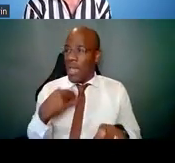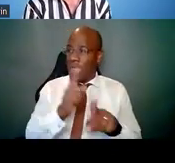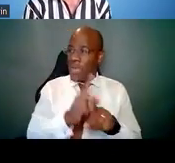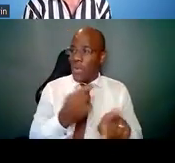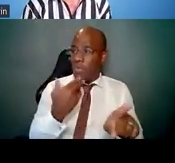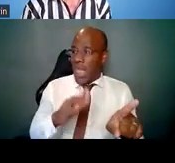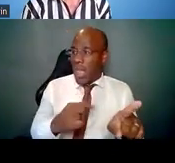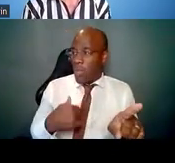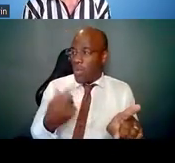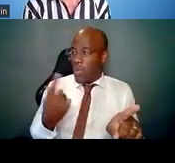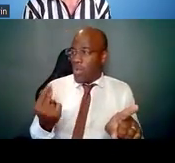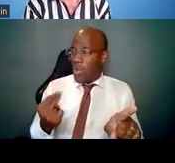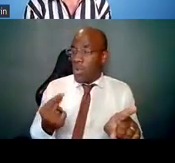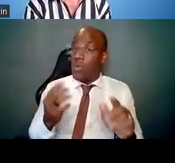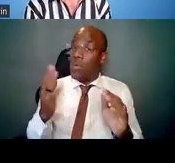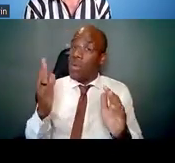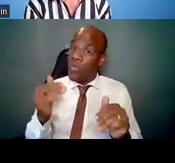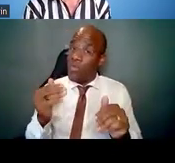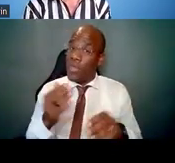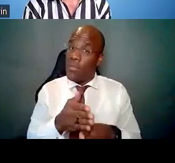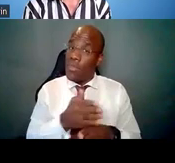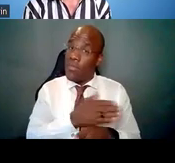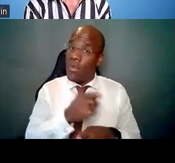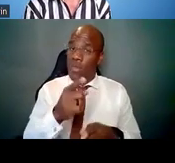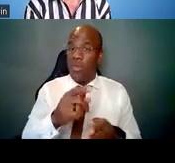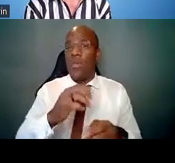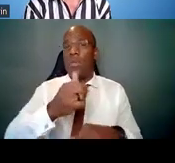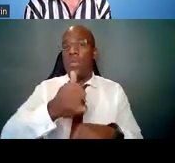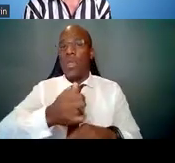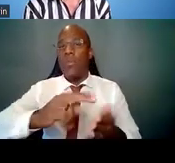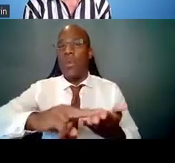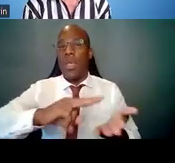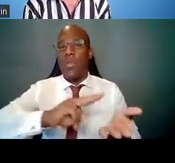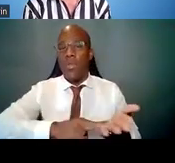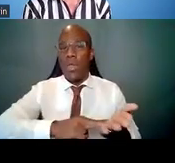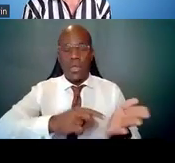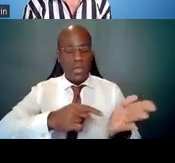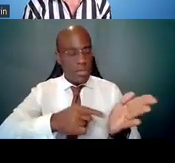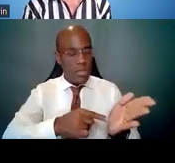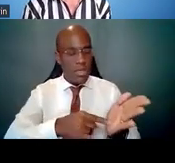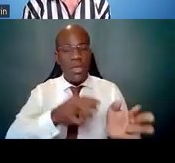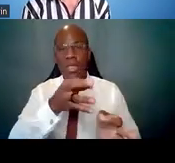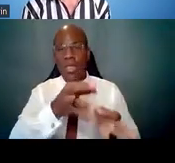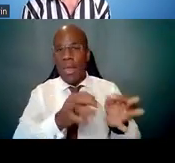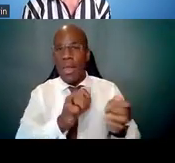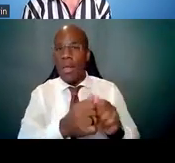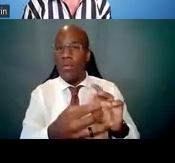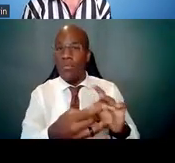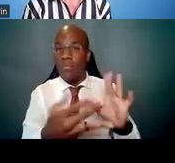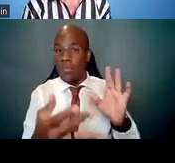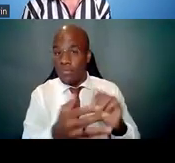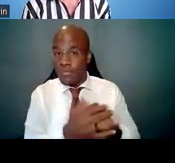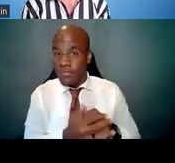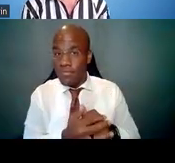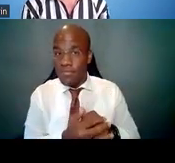will give you places where you can think about your exit strategies. But it doesn't have to be for a poor relationship.